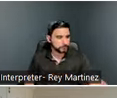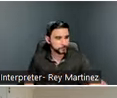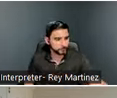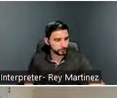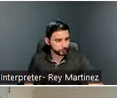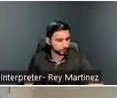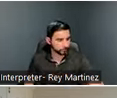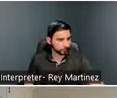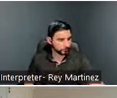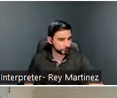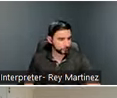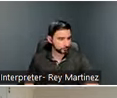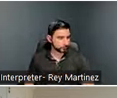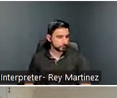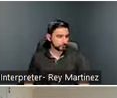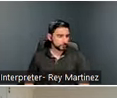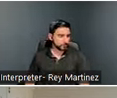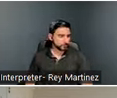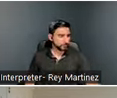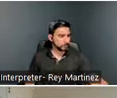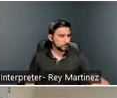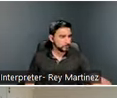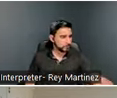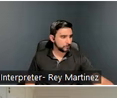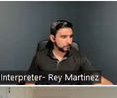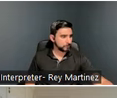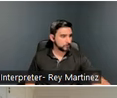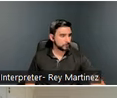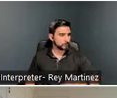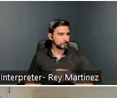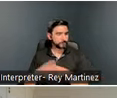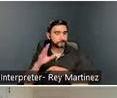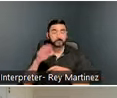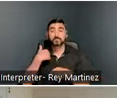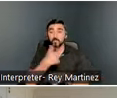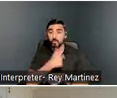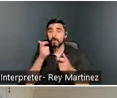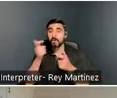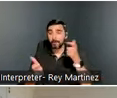So, who are we? Right? Valor on the Fax. We’re a pretty large community. I mentioned 72 units,